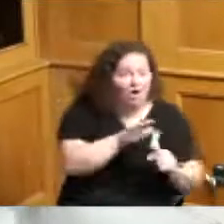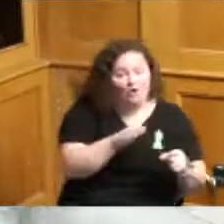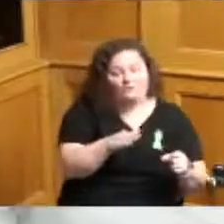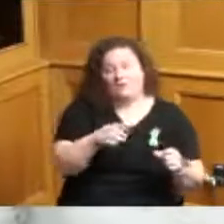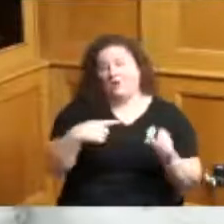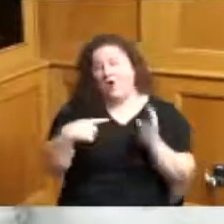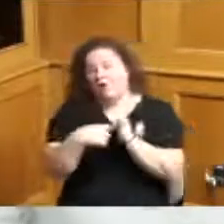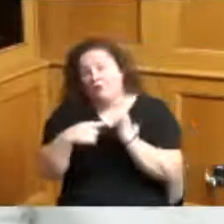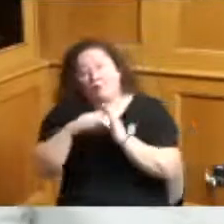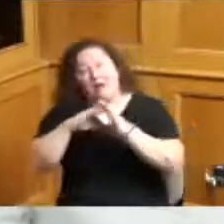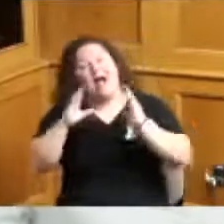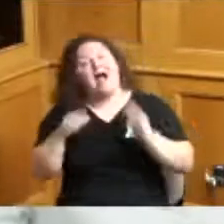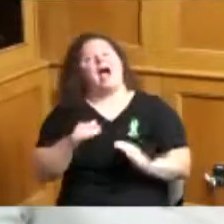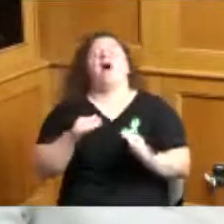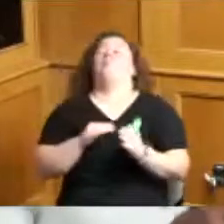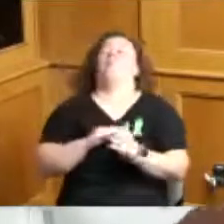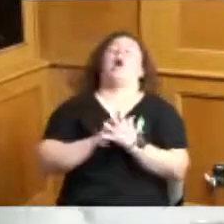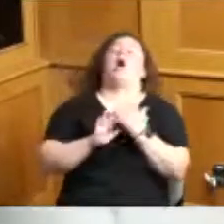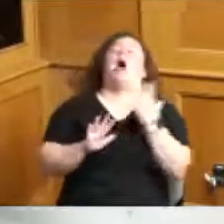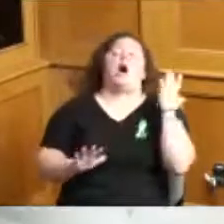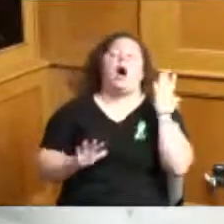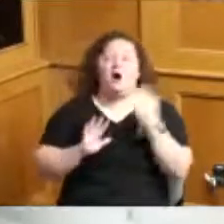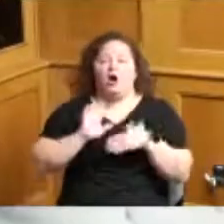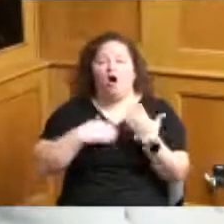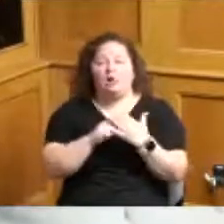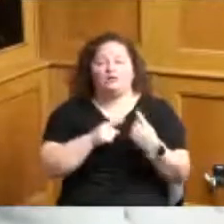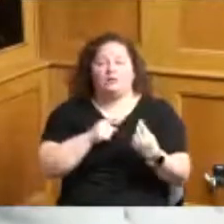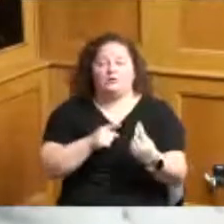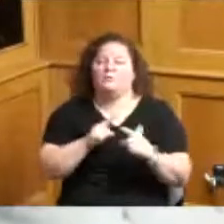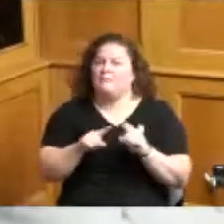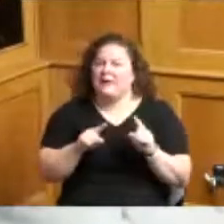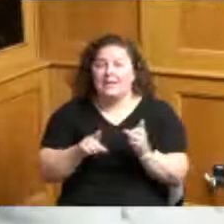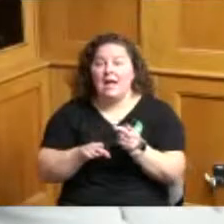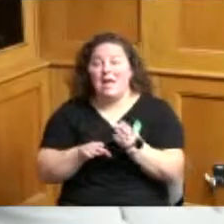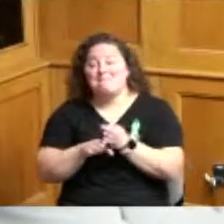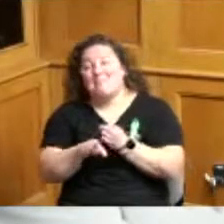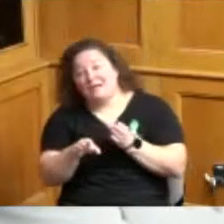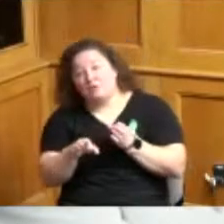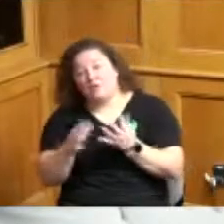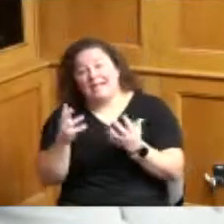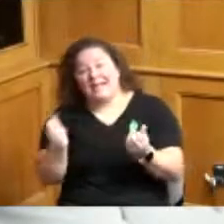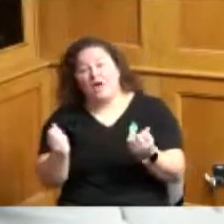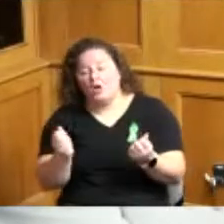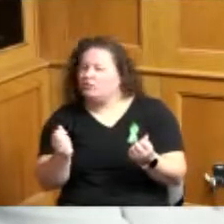housing and so many things but I don't want to miss it minority health we know the statistics